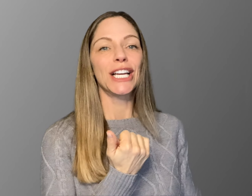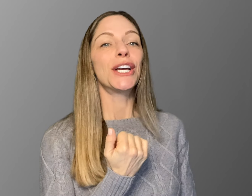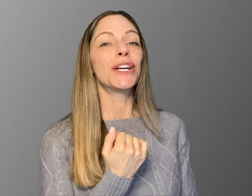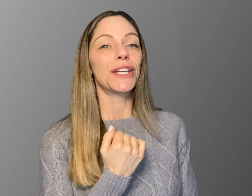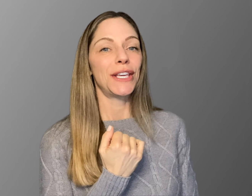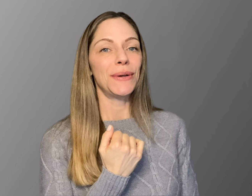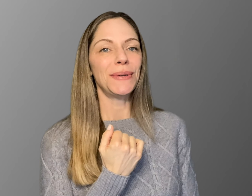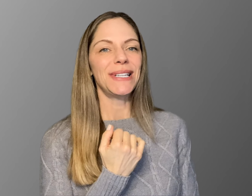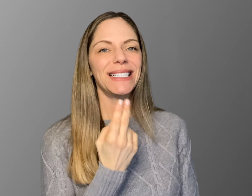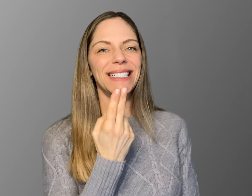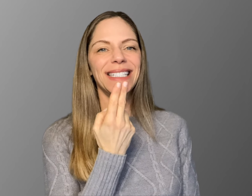CUTE